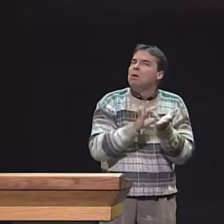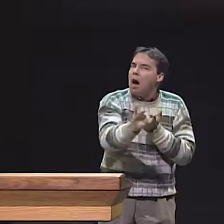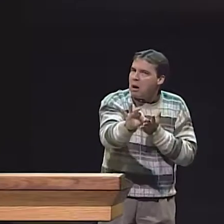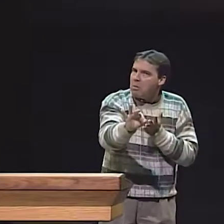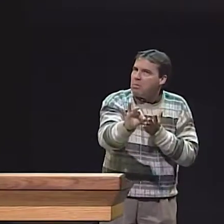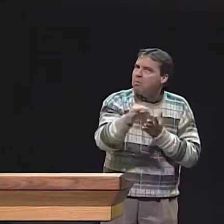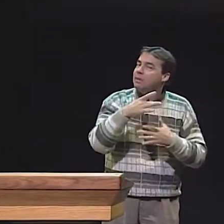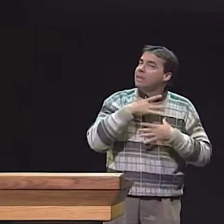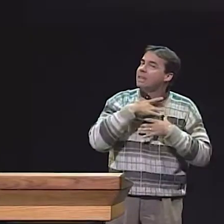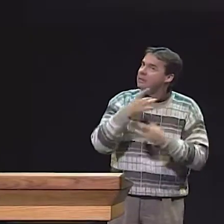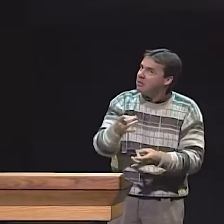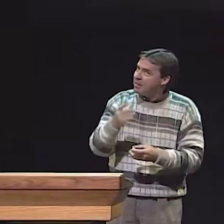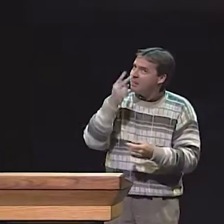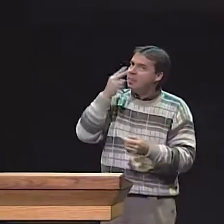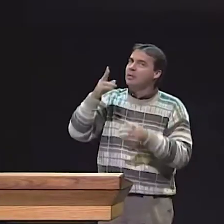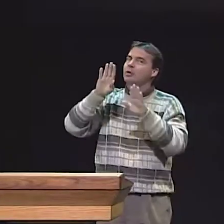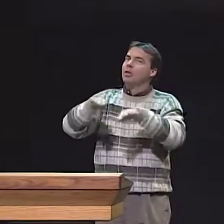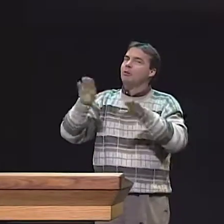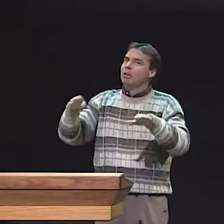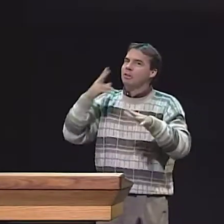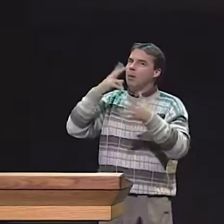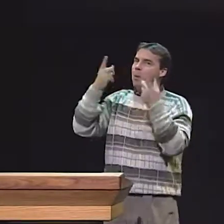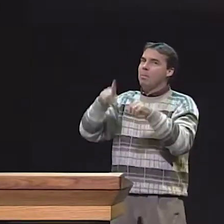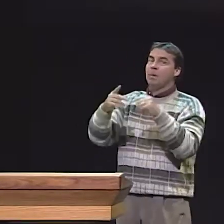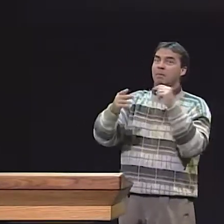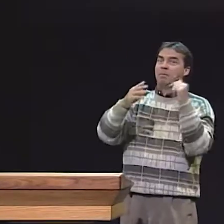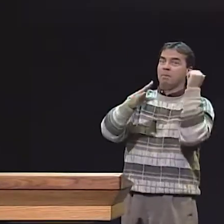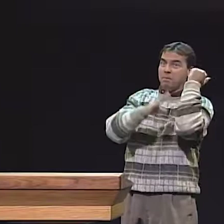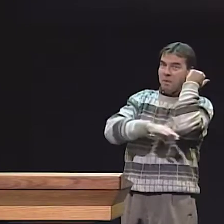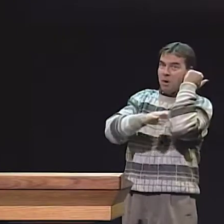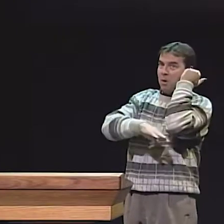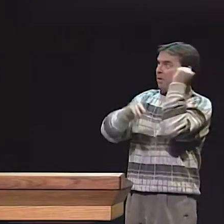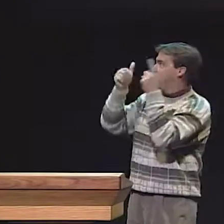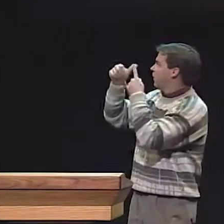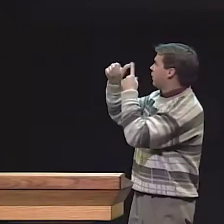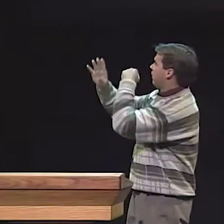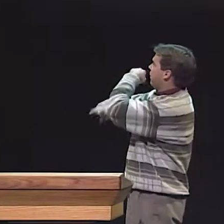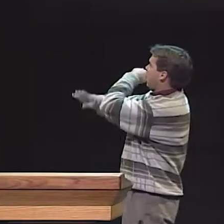AND WE ALSO WANT TO KNOW IF ALL OF THE INDIVIDUAL FEATURES ALSO SHOW UP THERE.